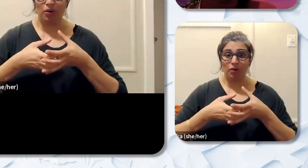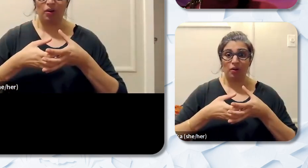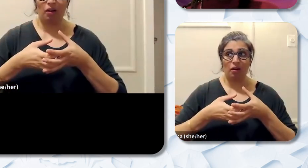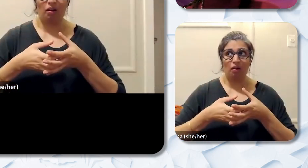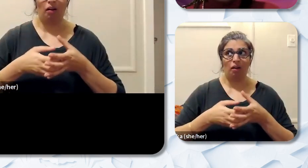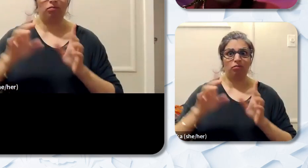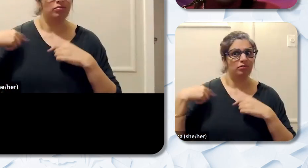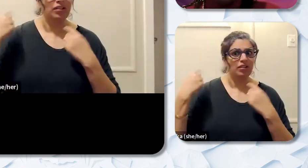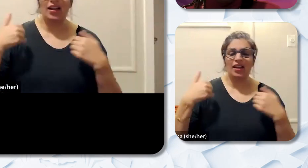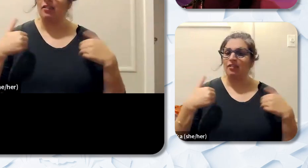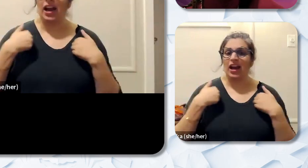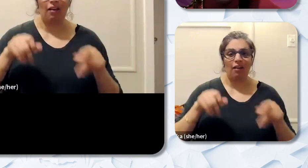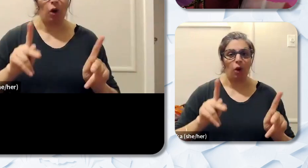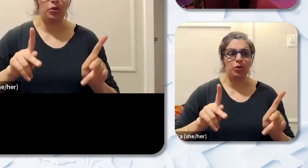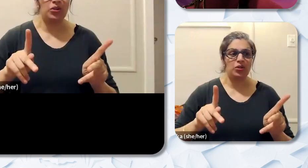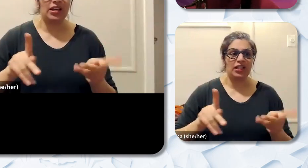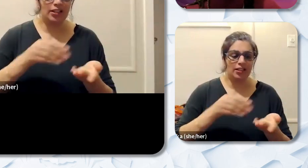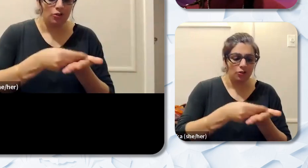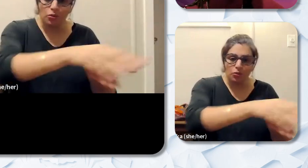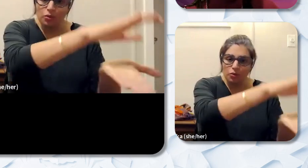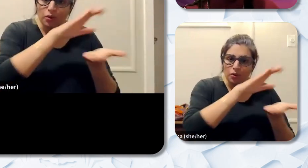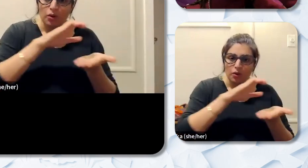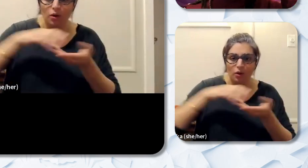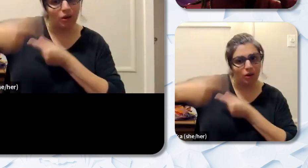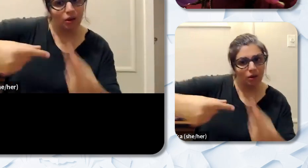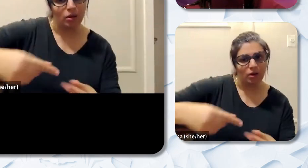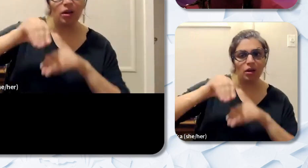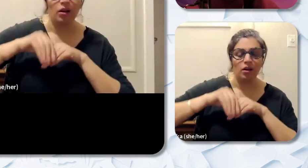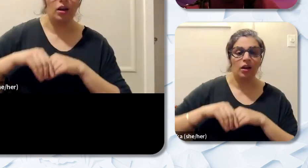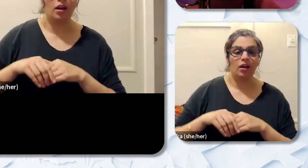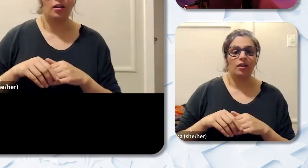and so when we don't pay them how do we then turn around and expect them to be able or pay them well